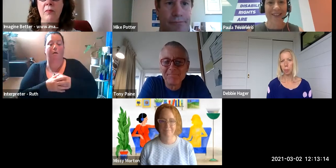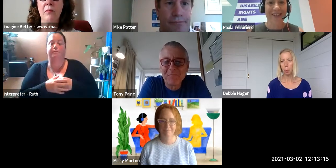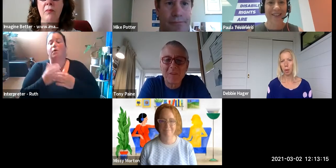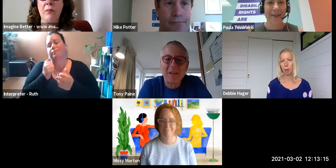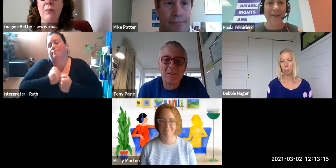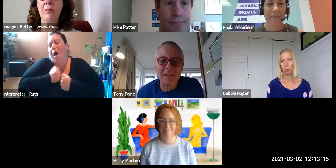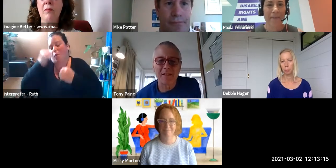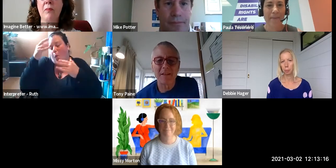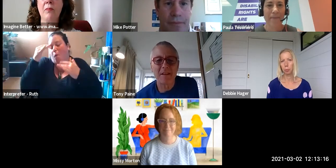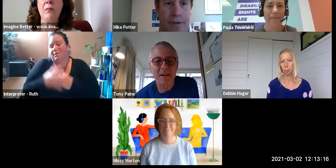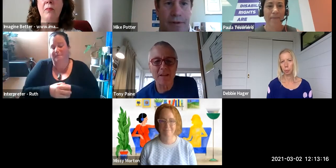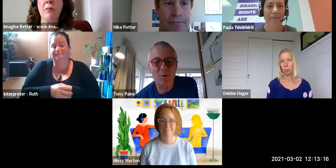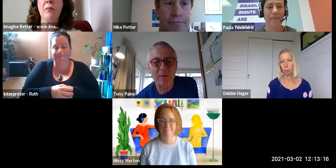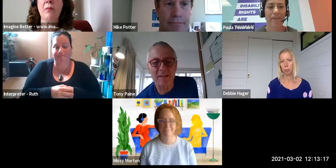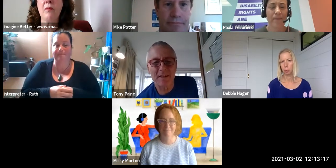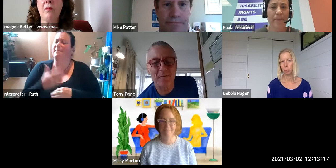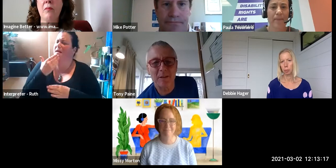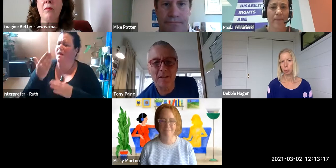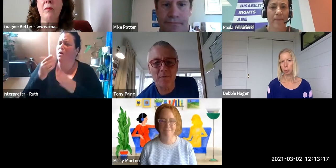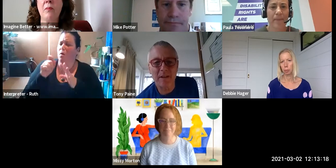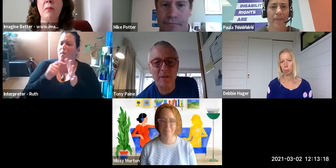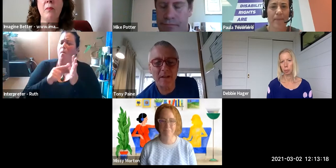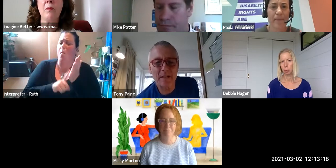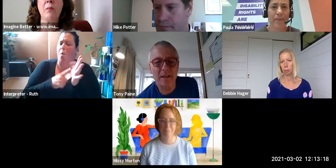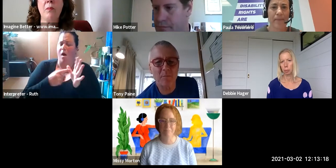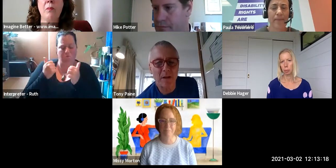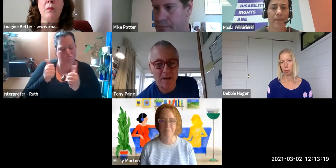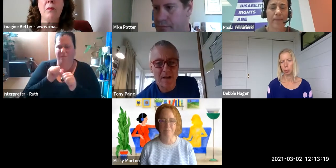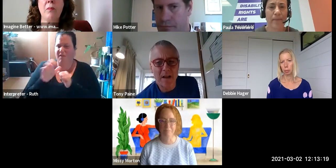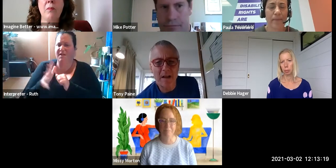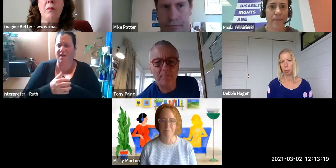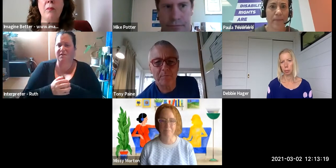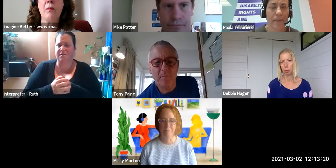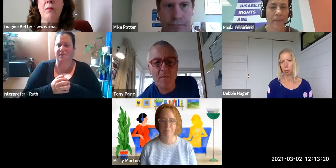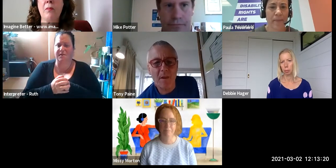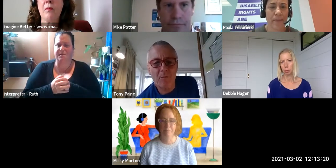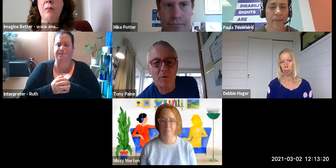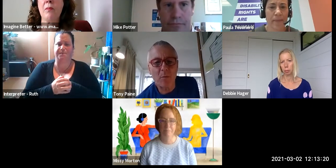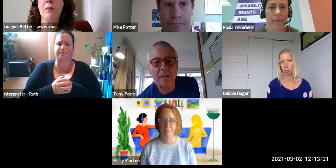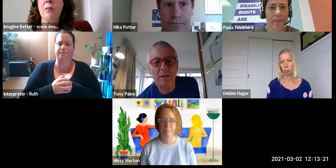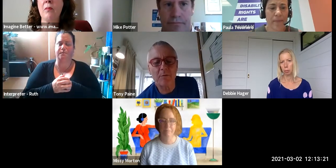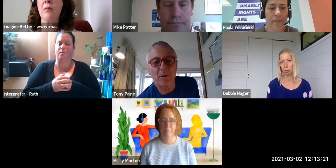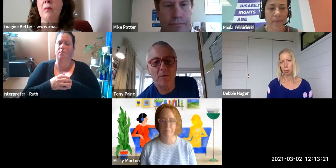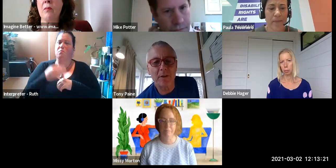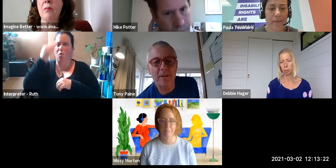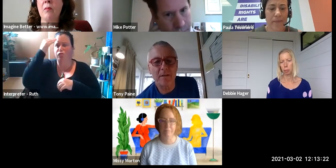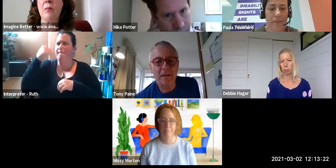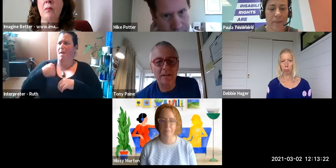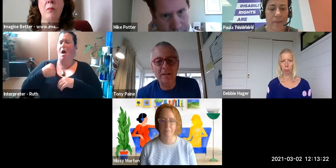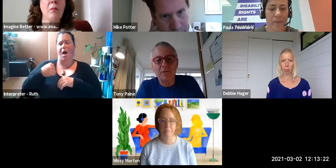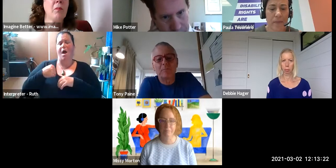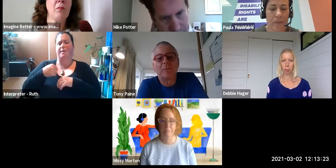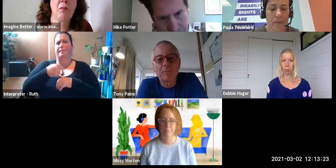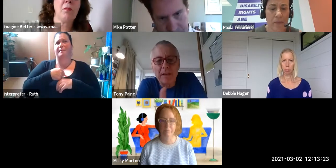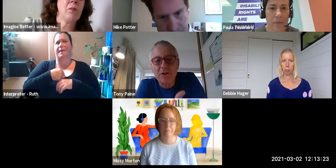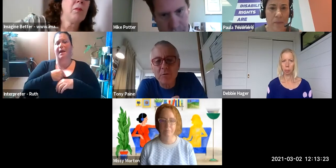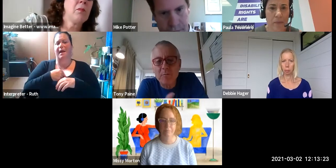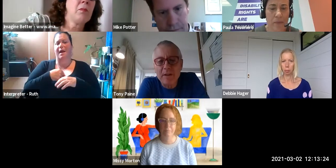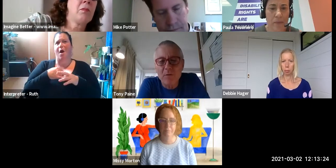[Tony Paine] Thanks Paula. That's fantastic and I'm reminded of that issue of being sort